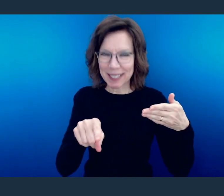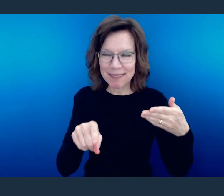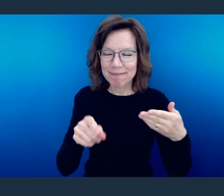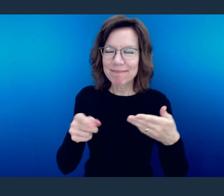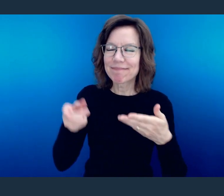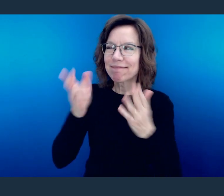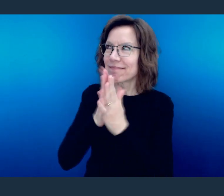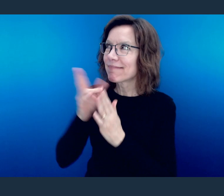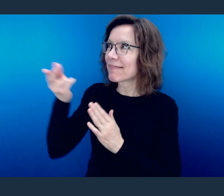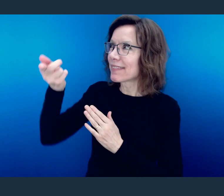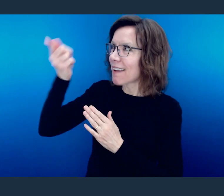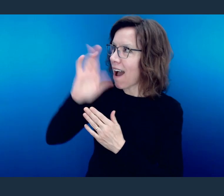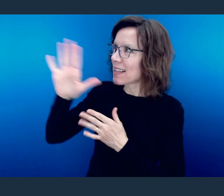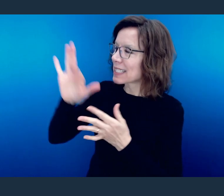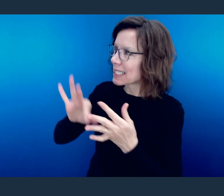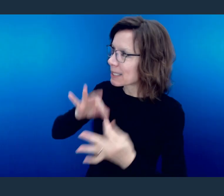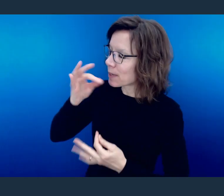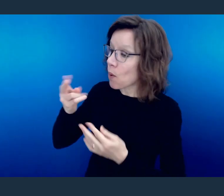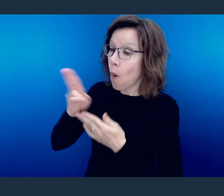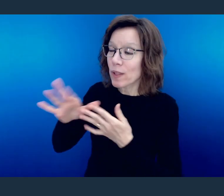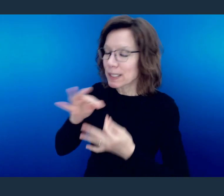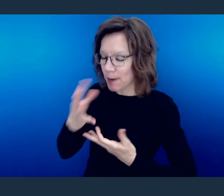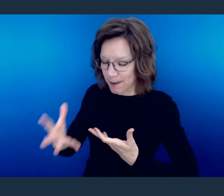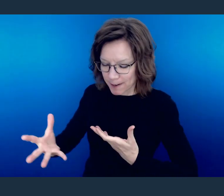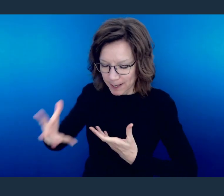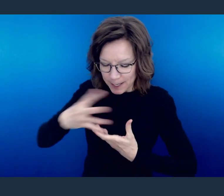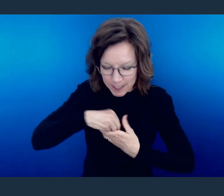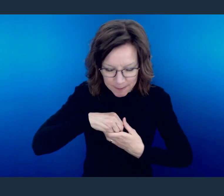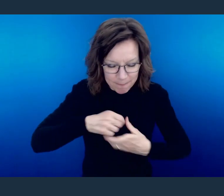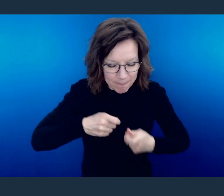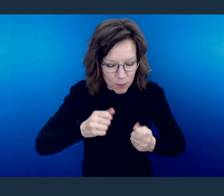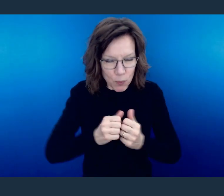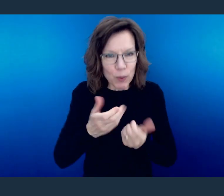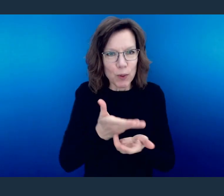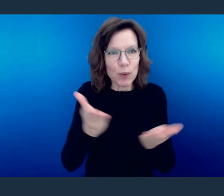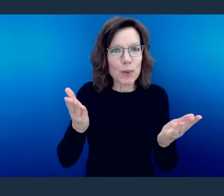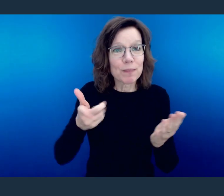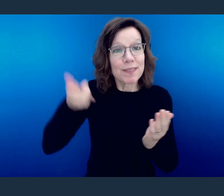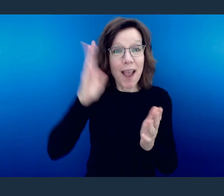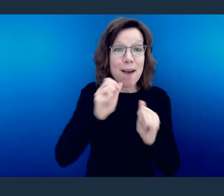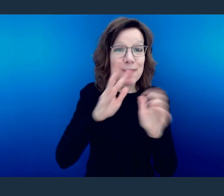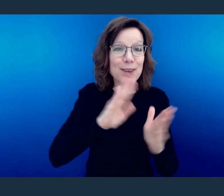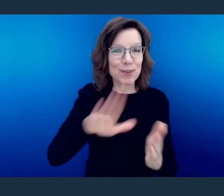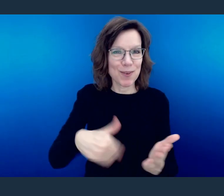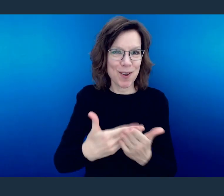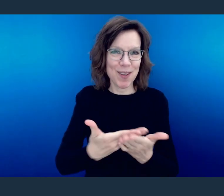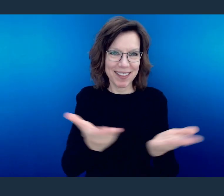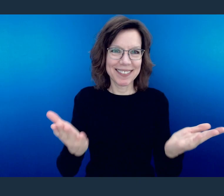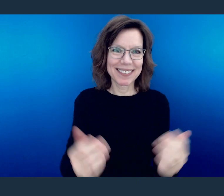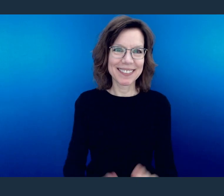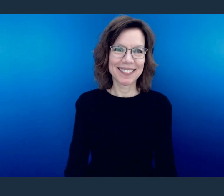So may the Spirit of God and the sweet communion of the Holy Spirit rest, rule, and abide with you. God bless you all.